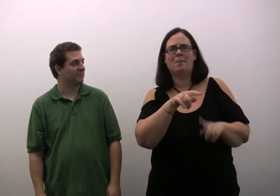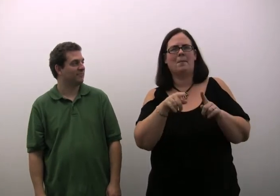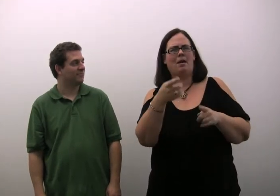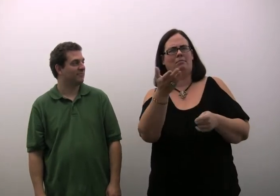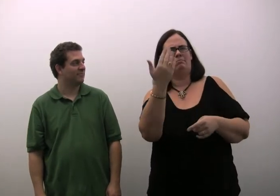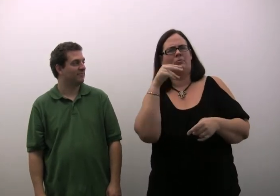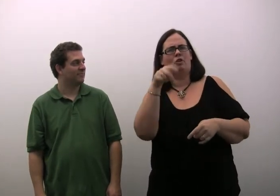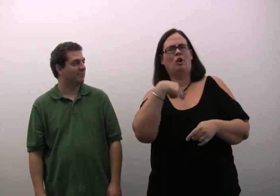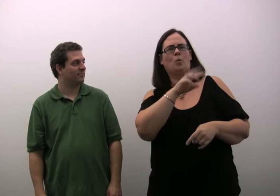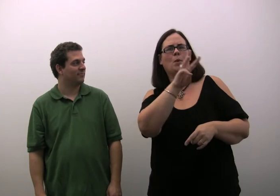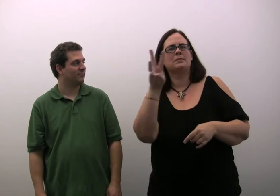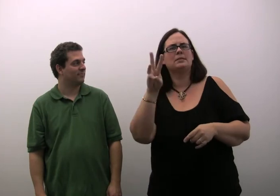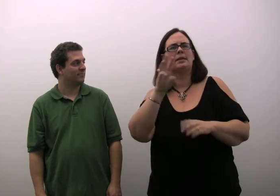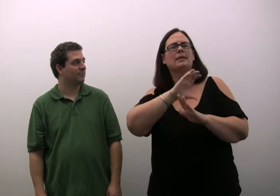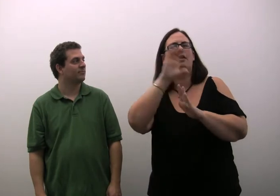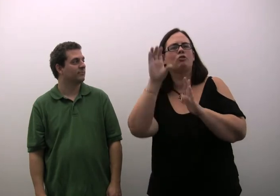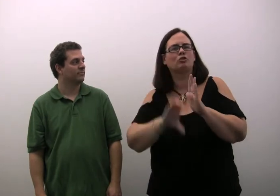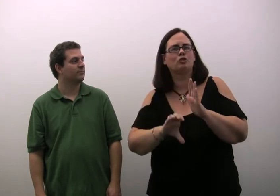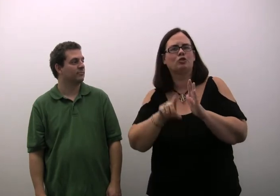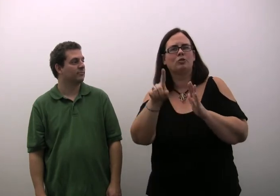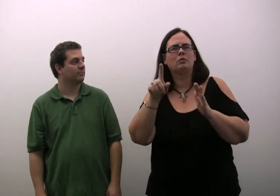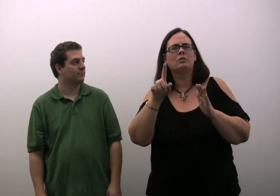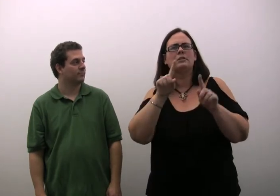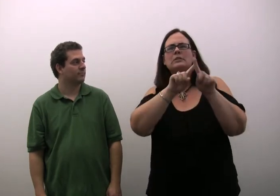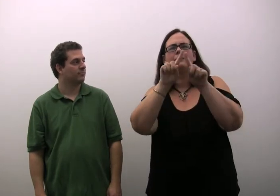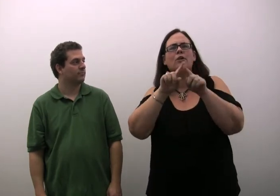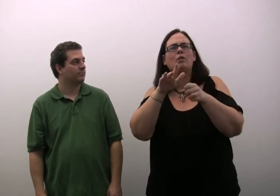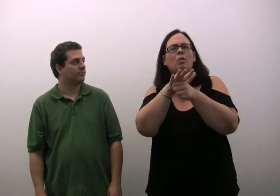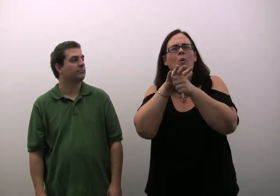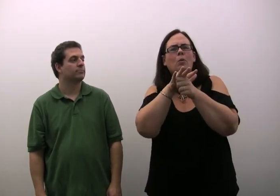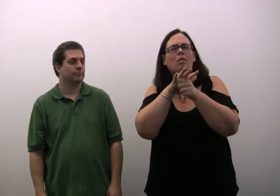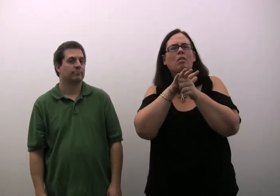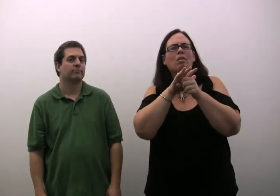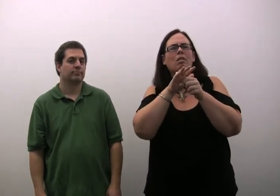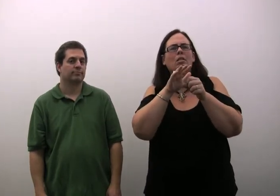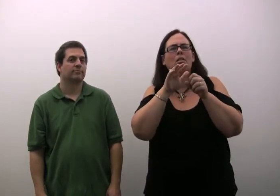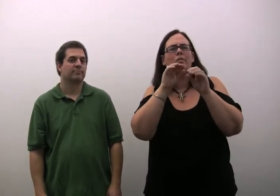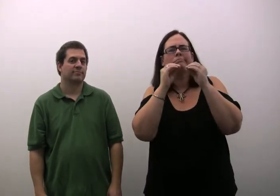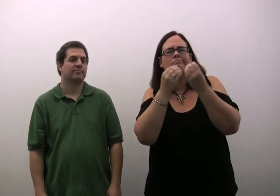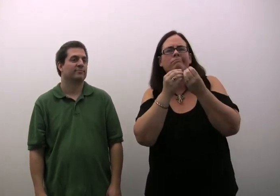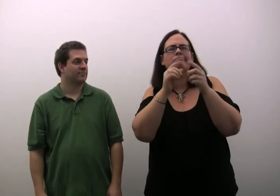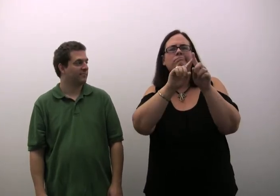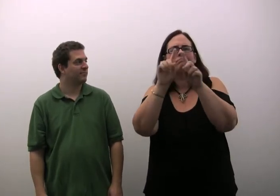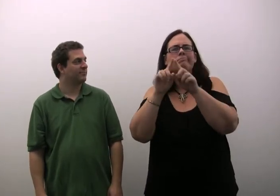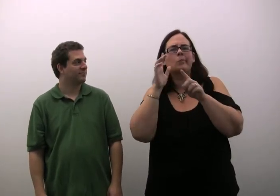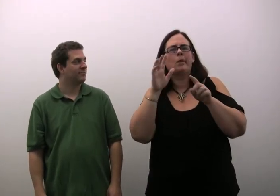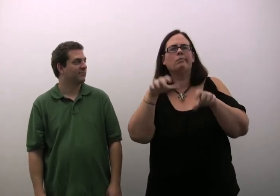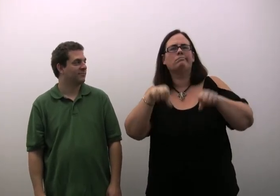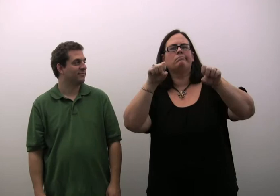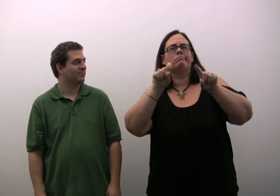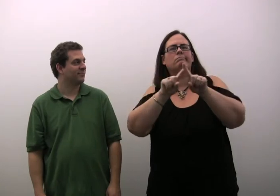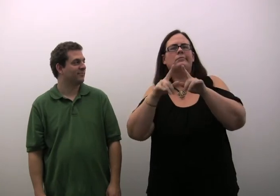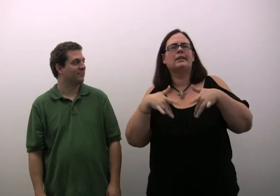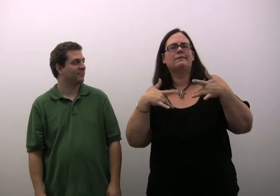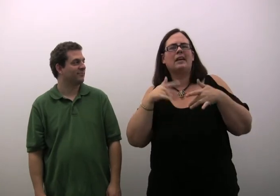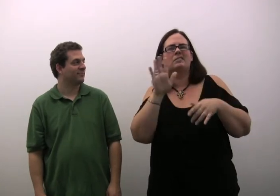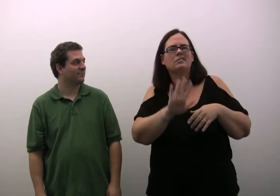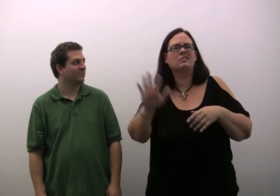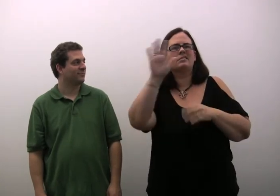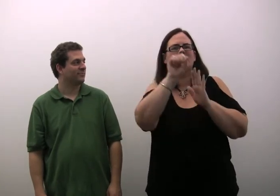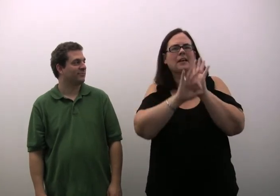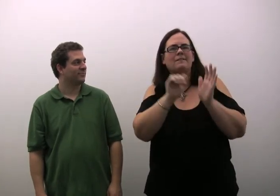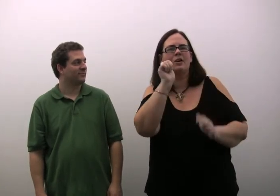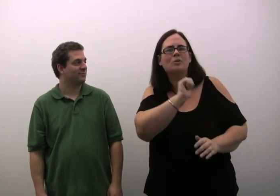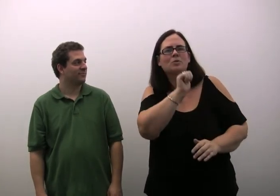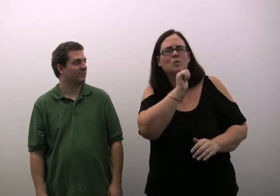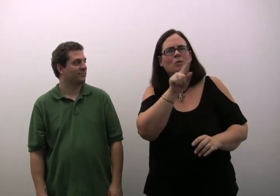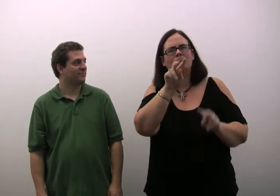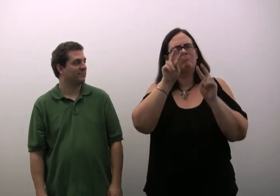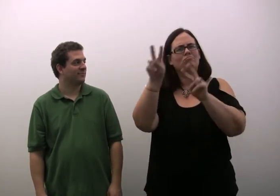Also, be sure to check out the ACDHH Calendar for upcoming local events around